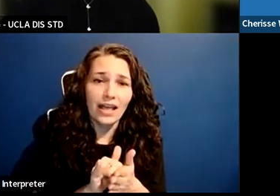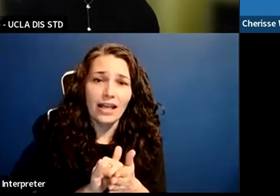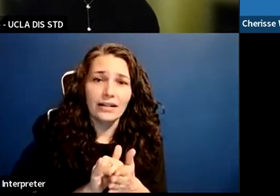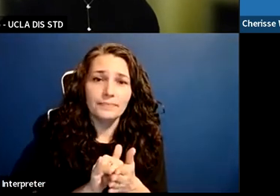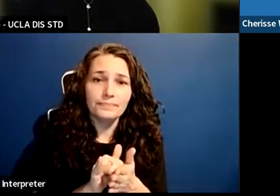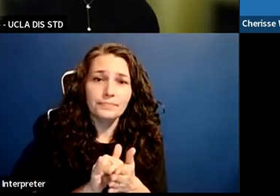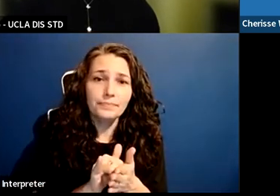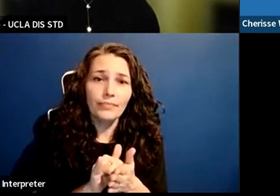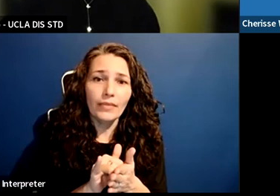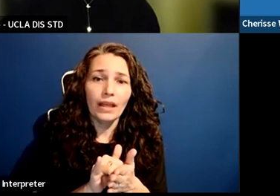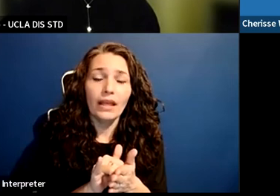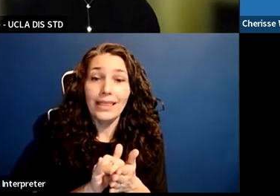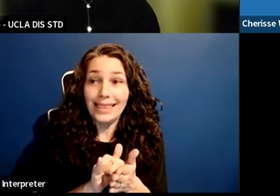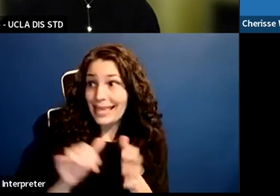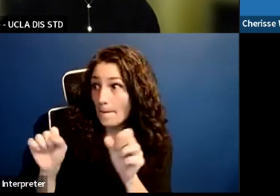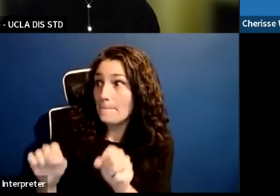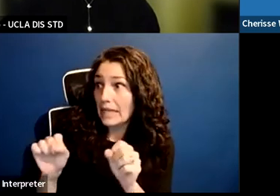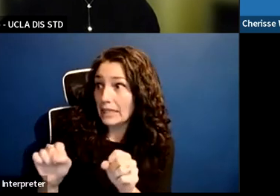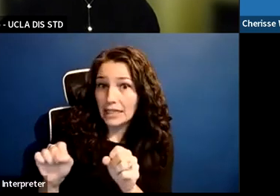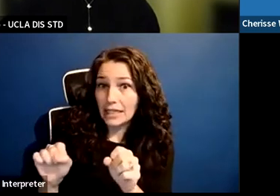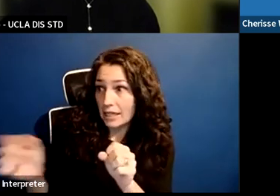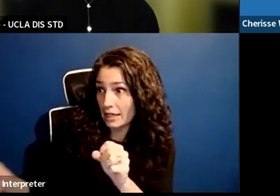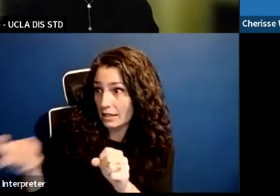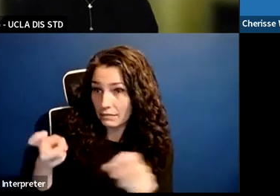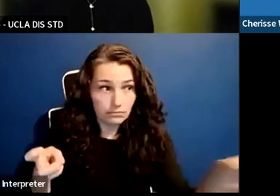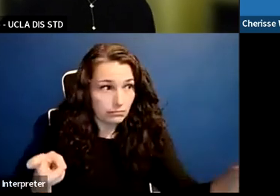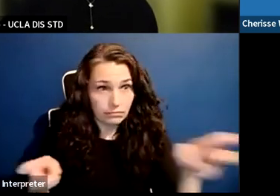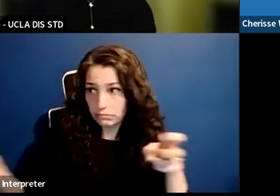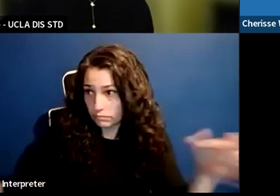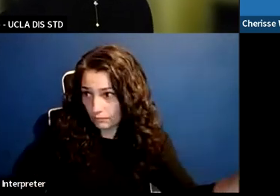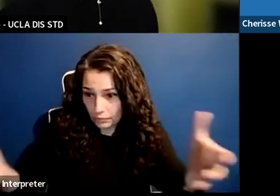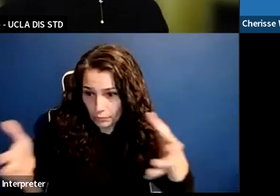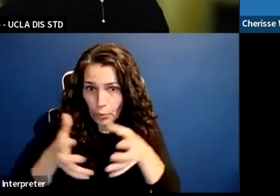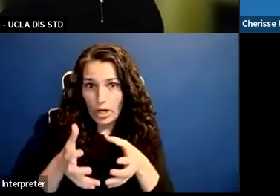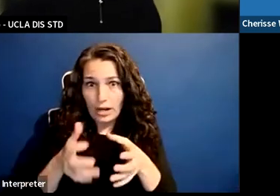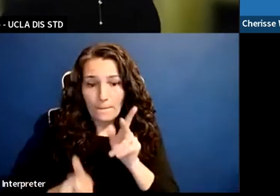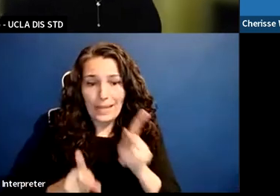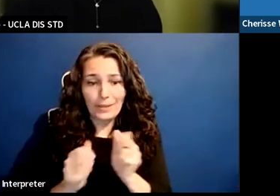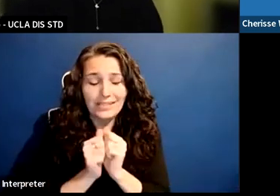that there is the ability to bring people together to talk about